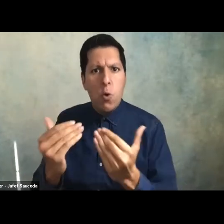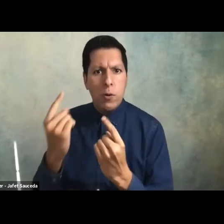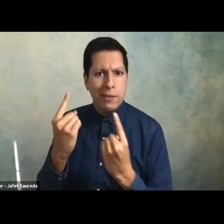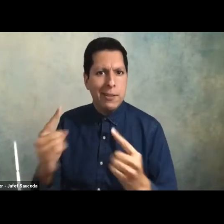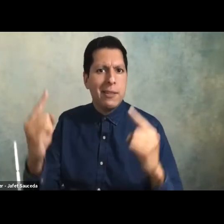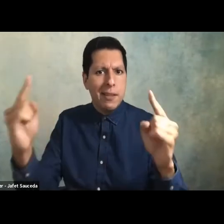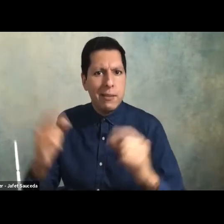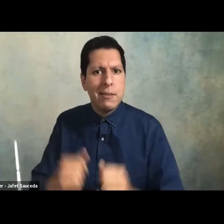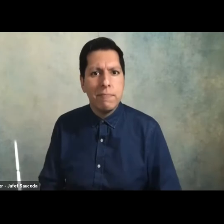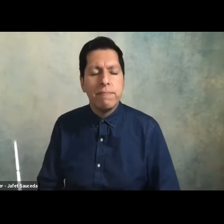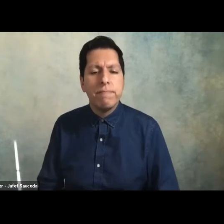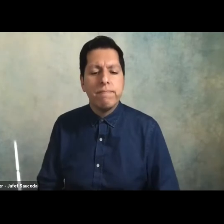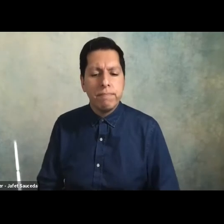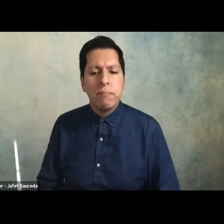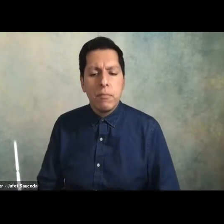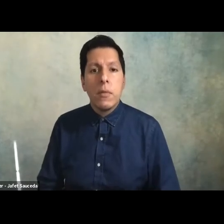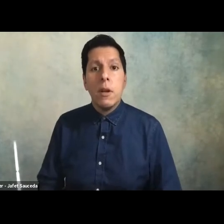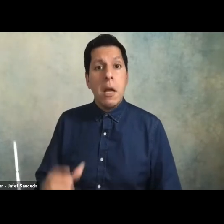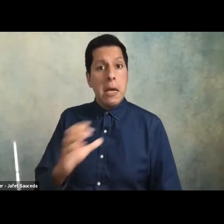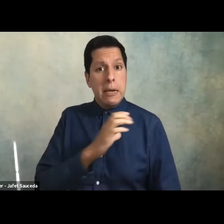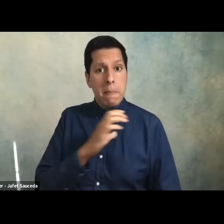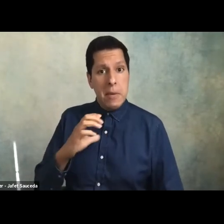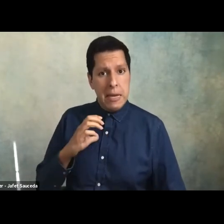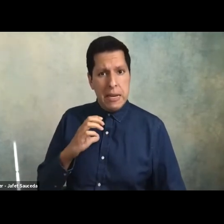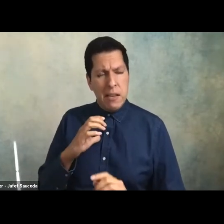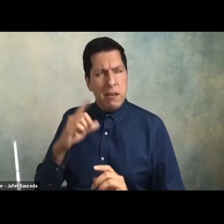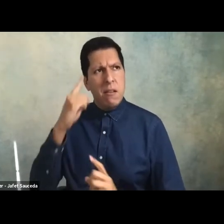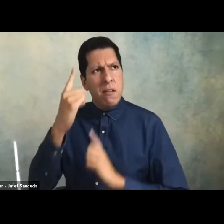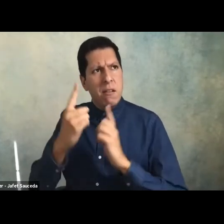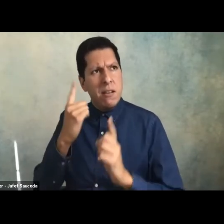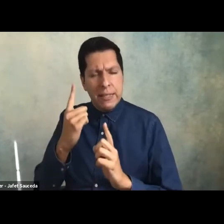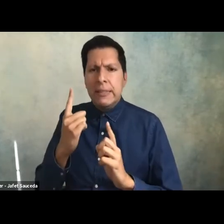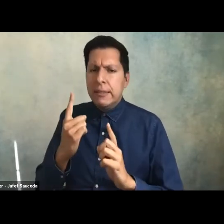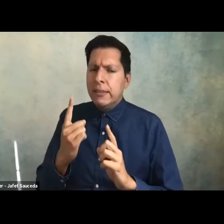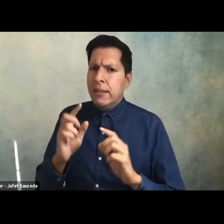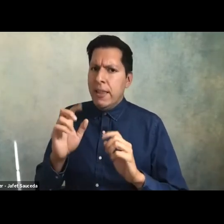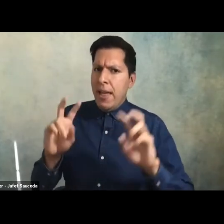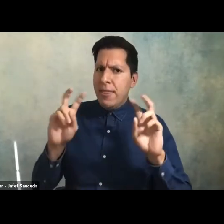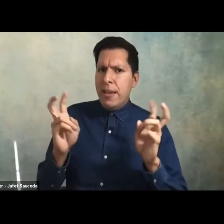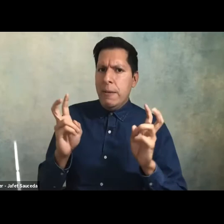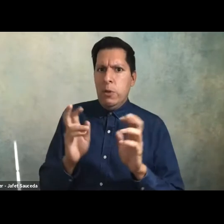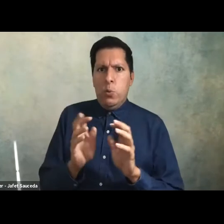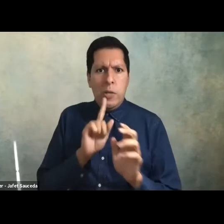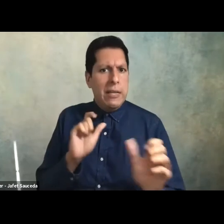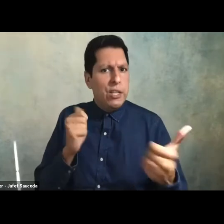the theme that the committee chose this year is really a challenge for each of us um we want to